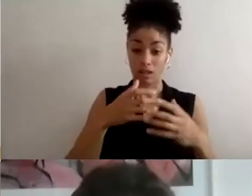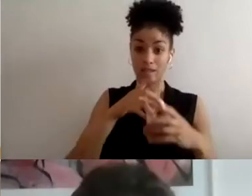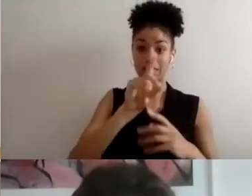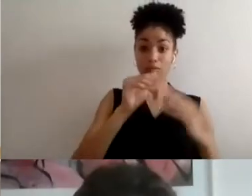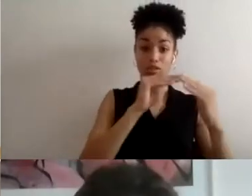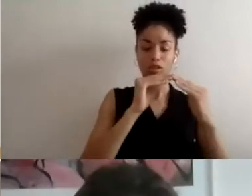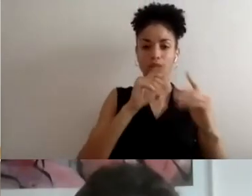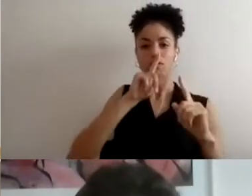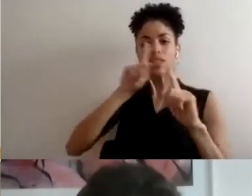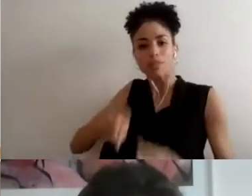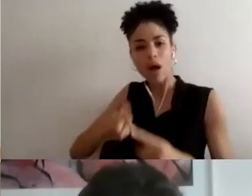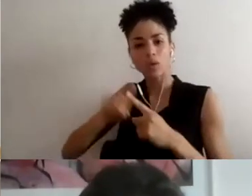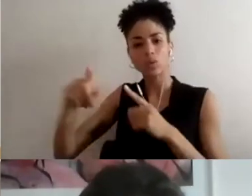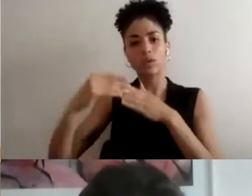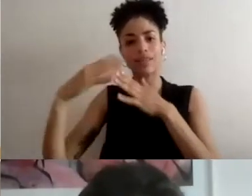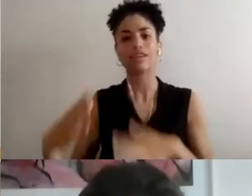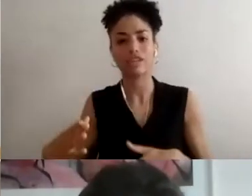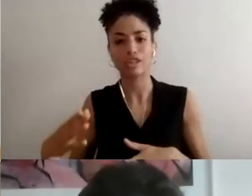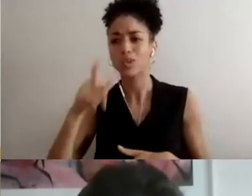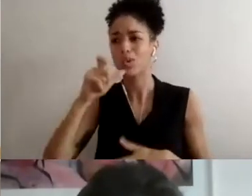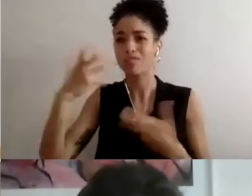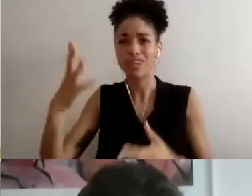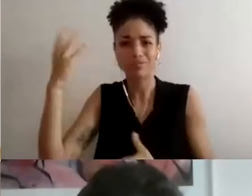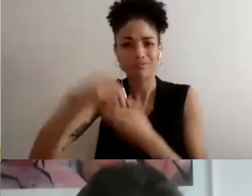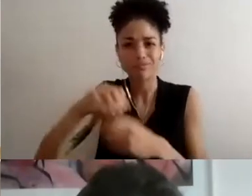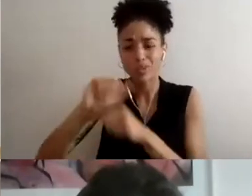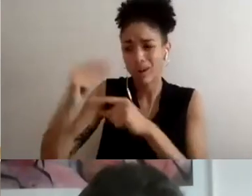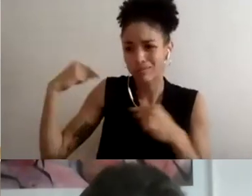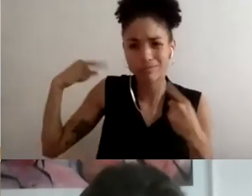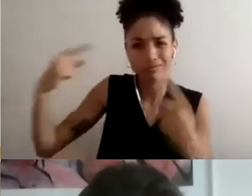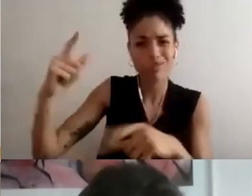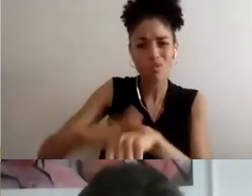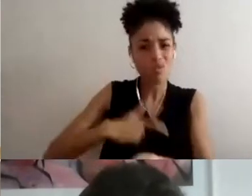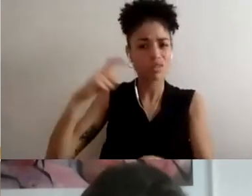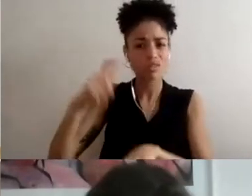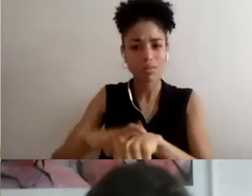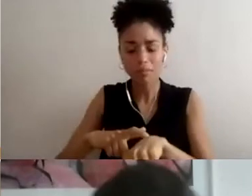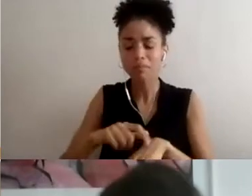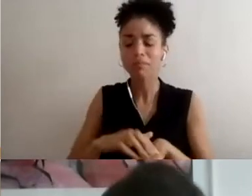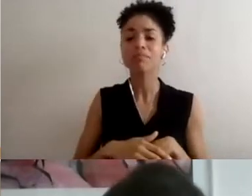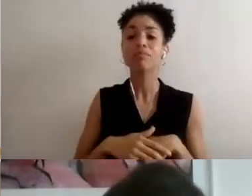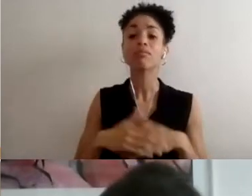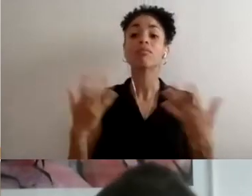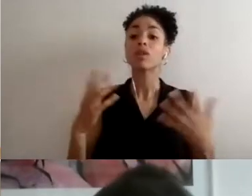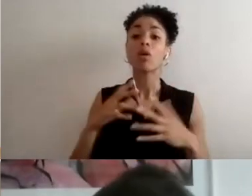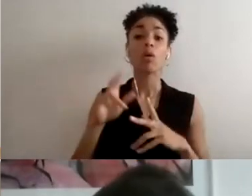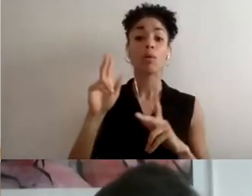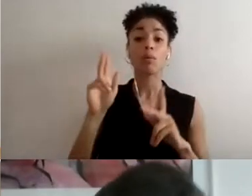doing the work for a long time. Primarily folks who are black and